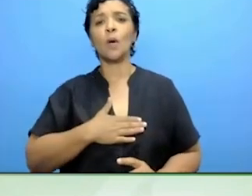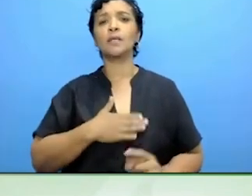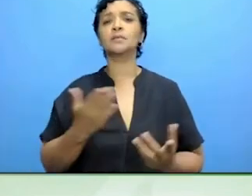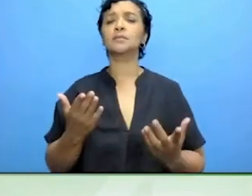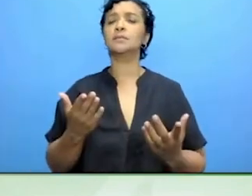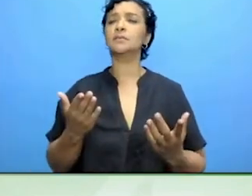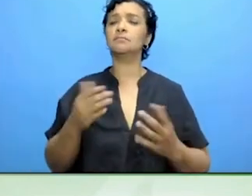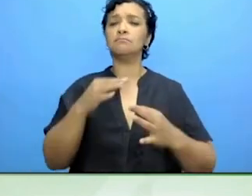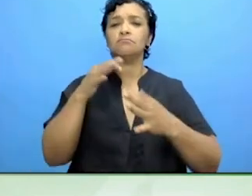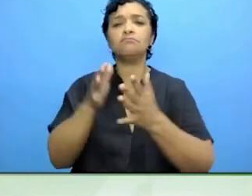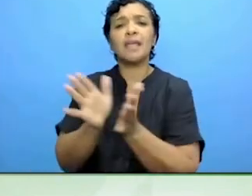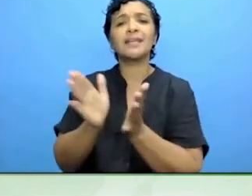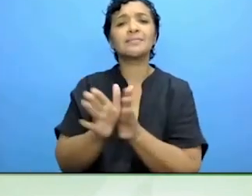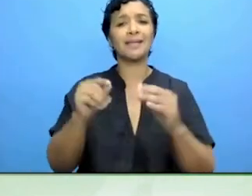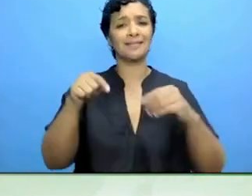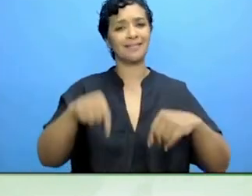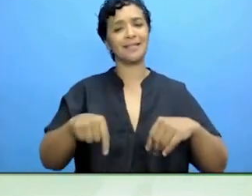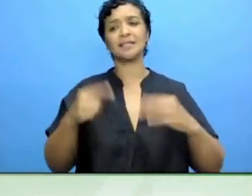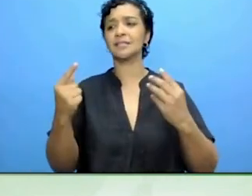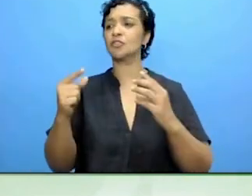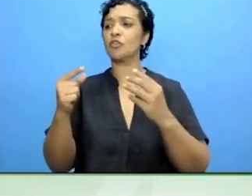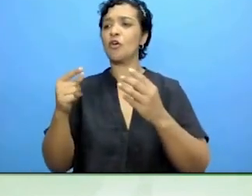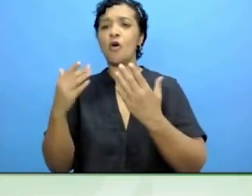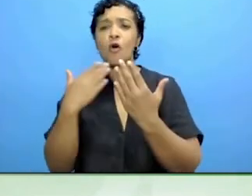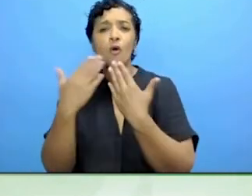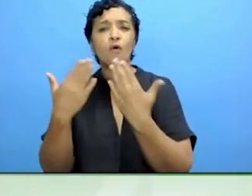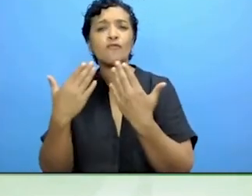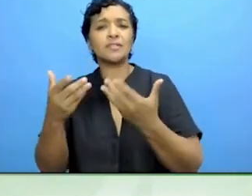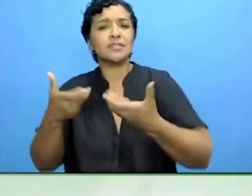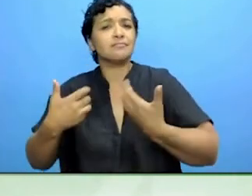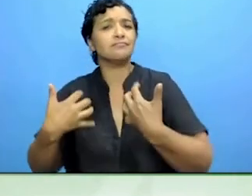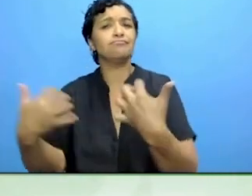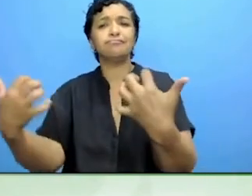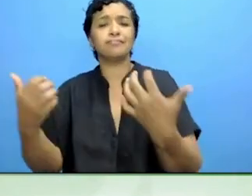topic, and what is going on at the European level.